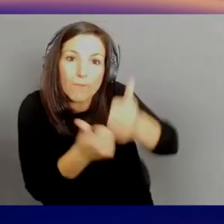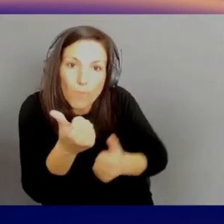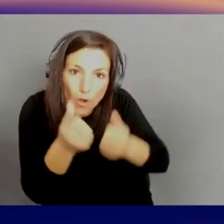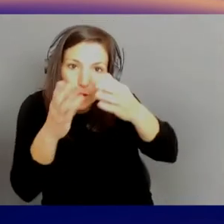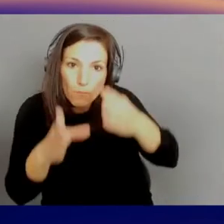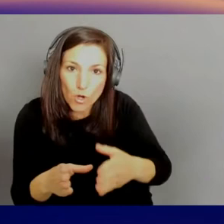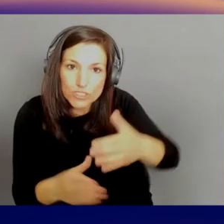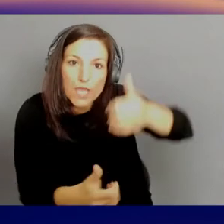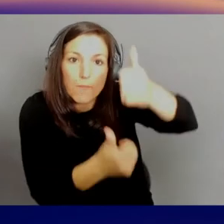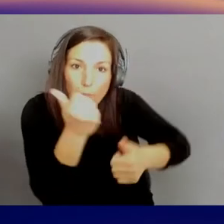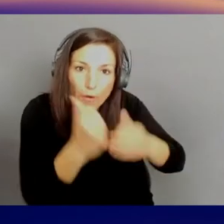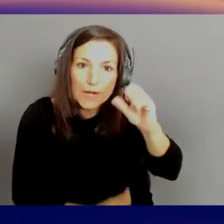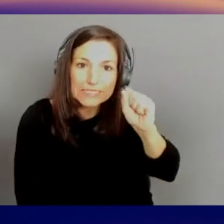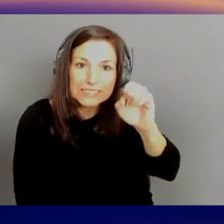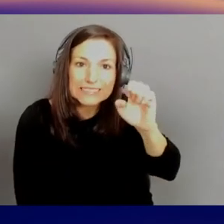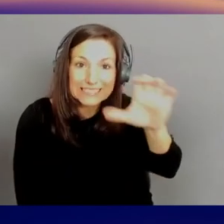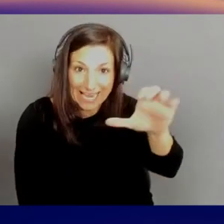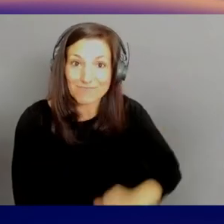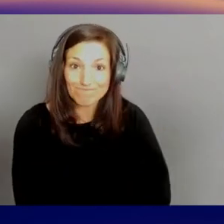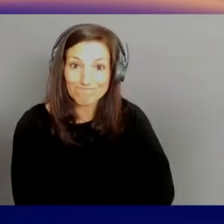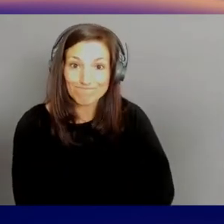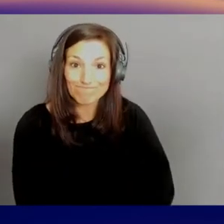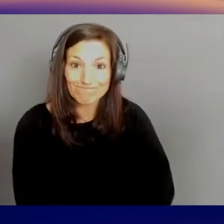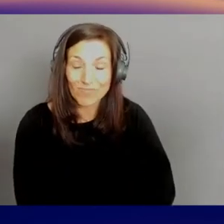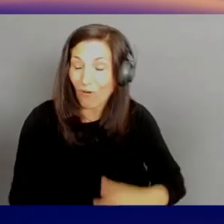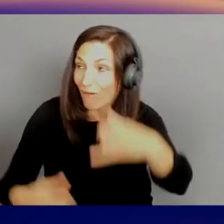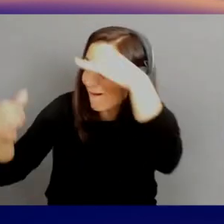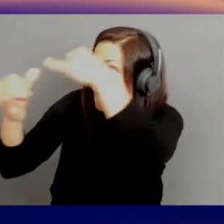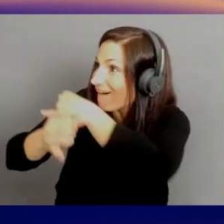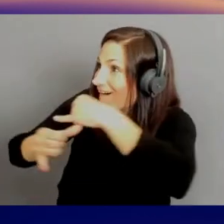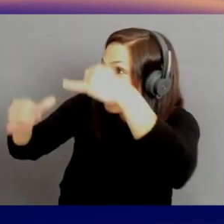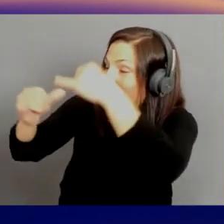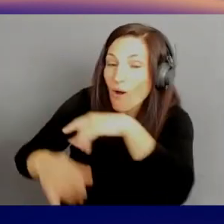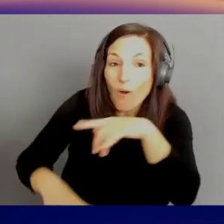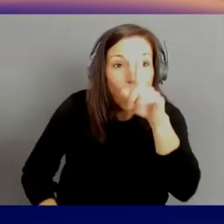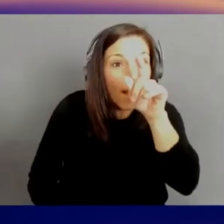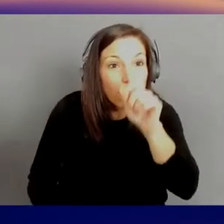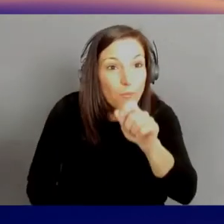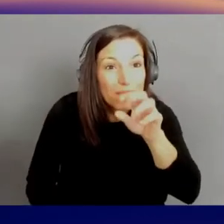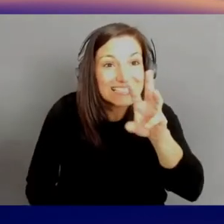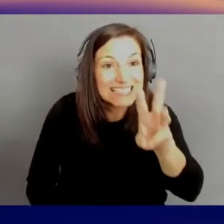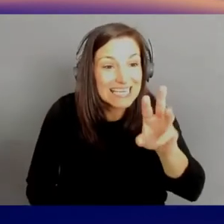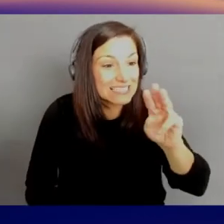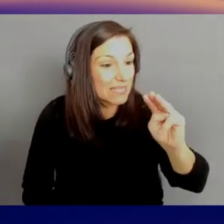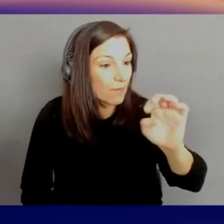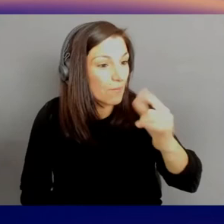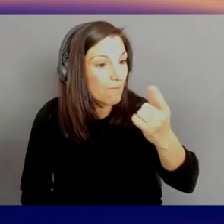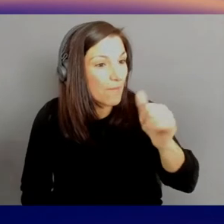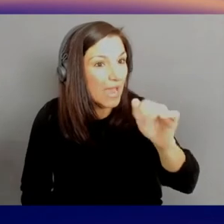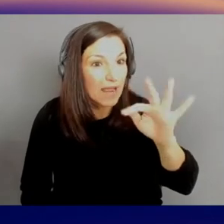When you first started, I was thinking, "Oh, 1.6 megabytes, yeah, that's okay, that's all right." Manageable. Yeah. So yeah, it's a lot of data.